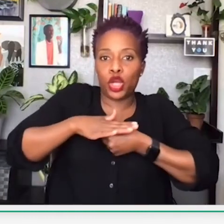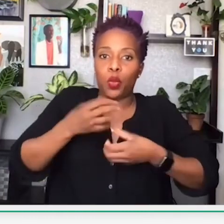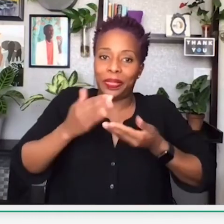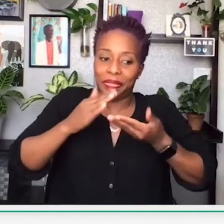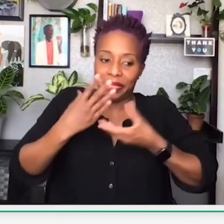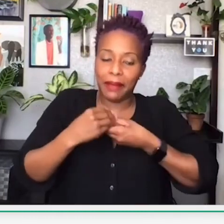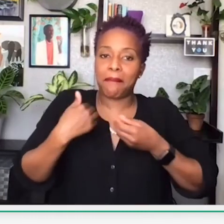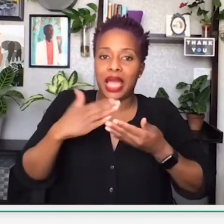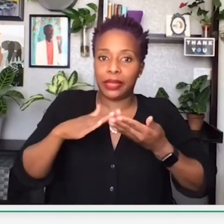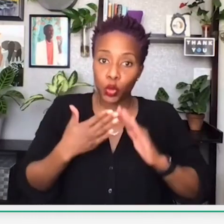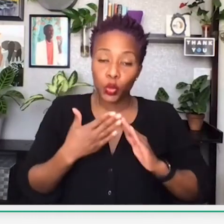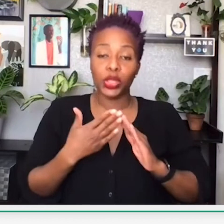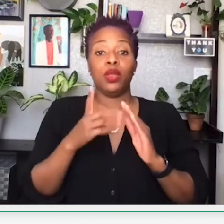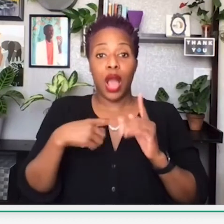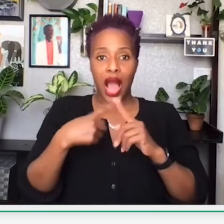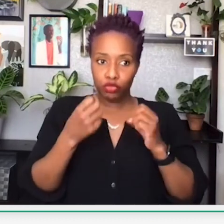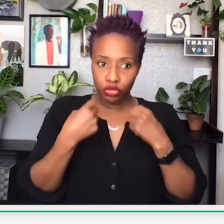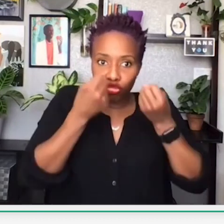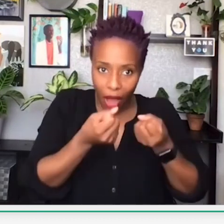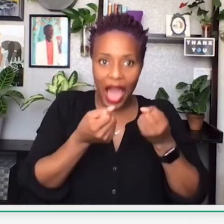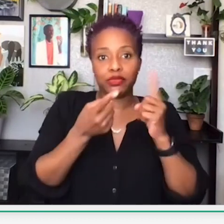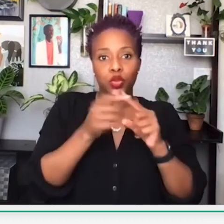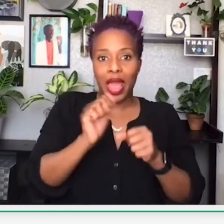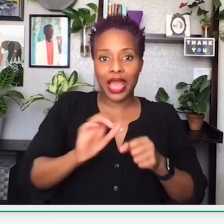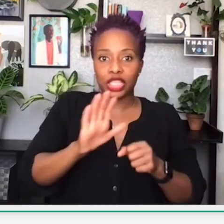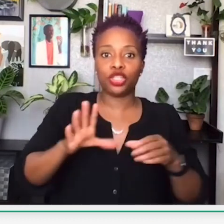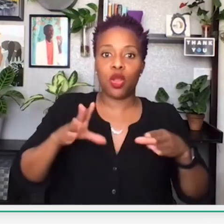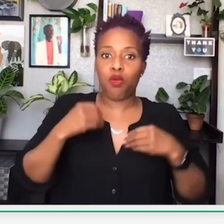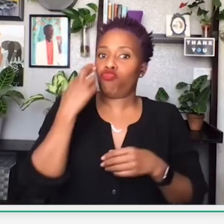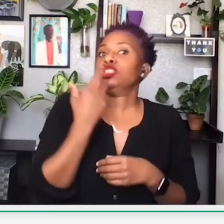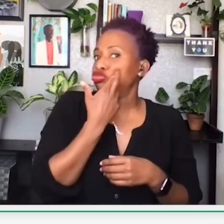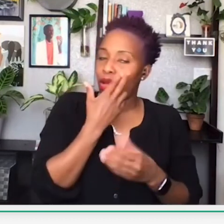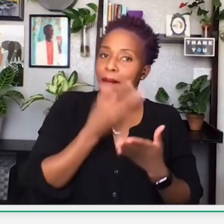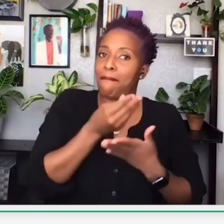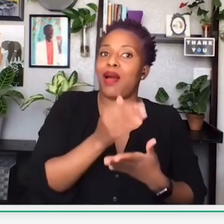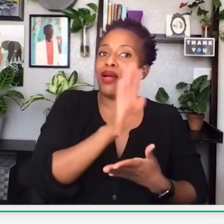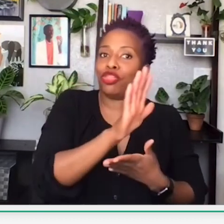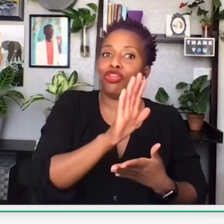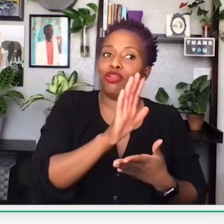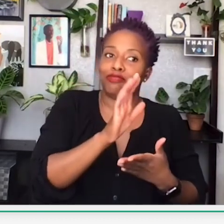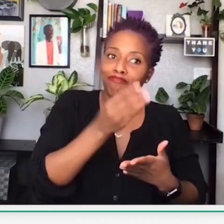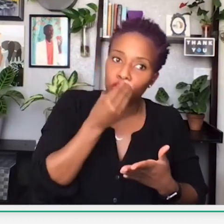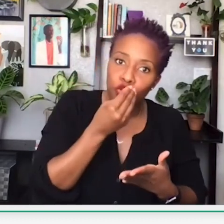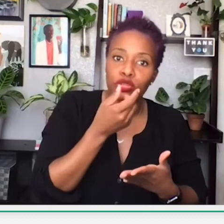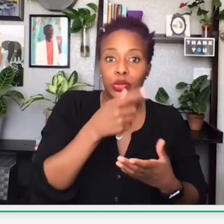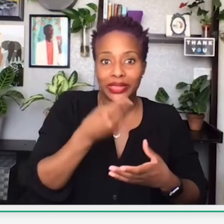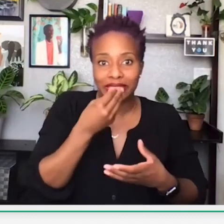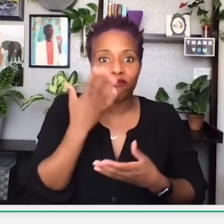within the community, the Asian community. So that dollar circulates. I will drive to